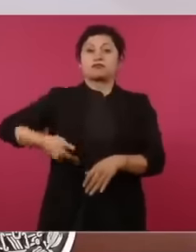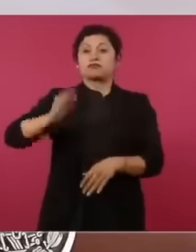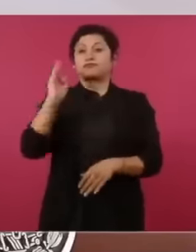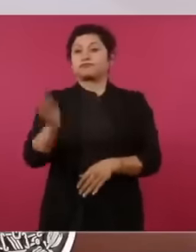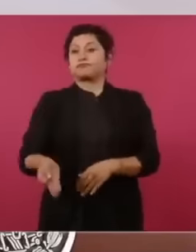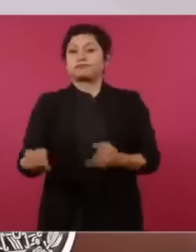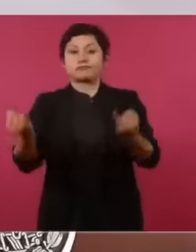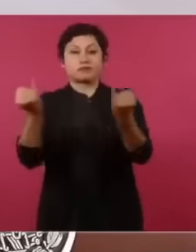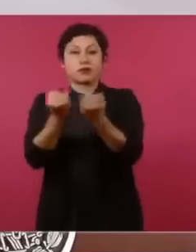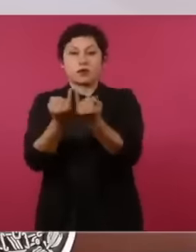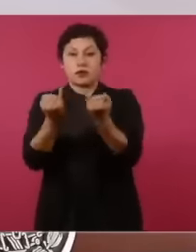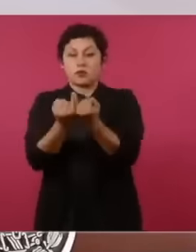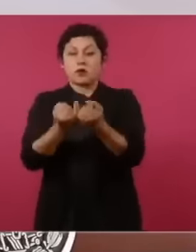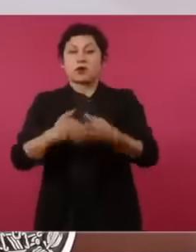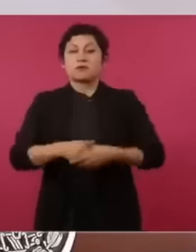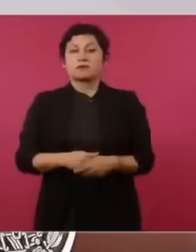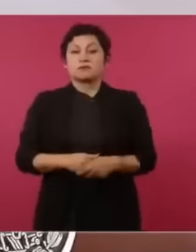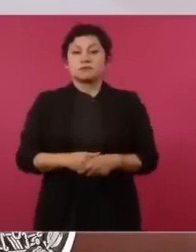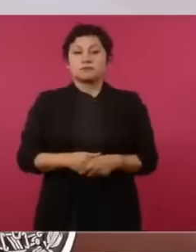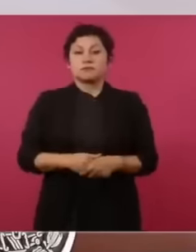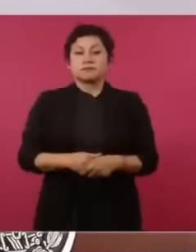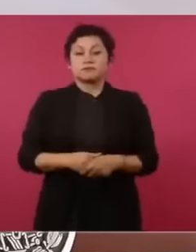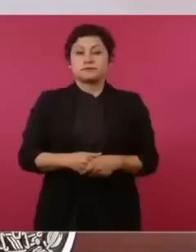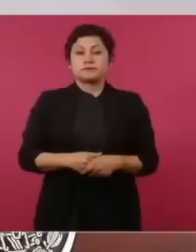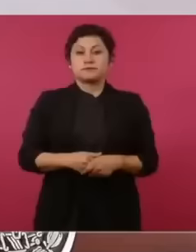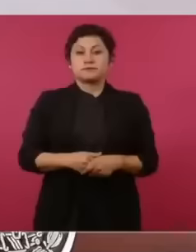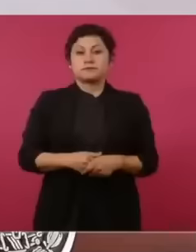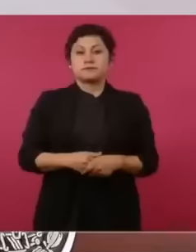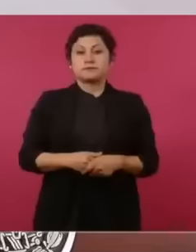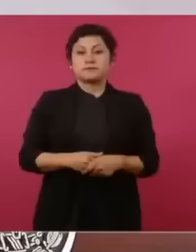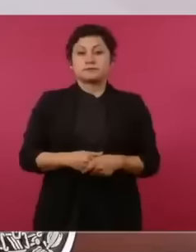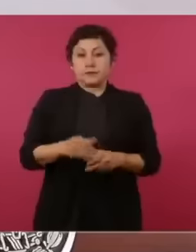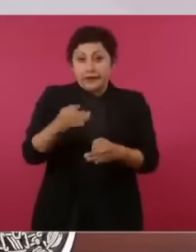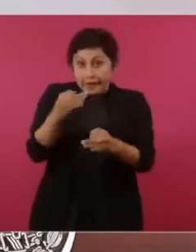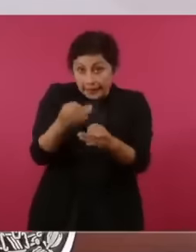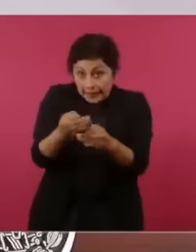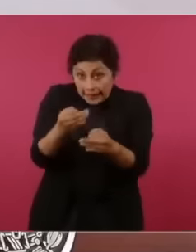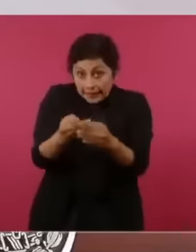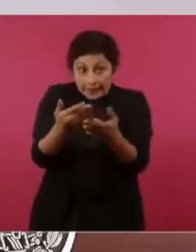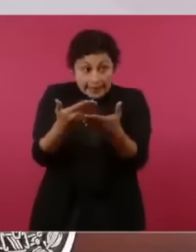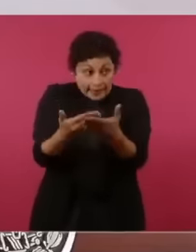now no longer now it is like